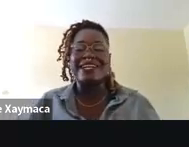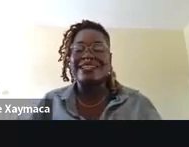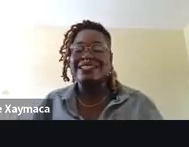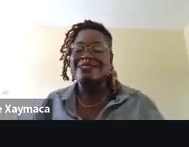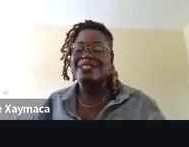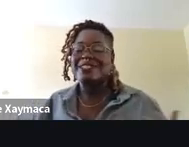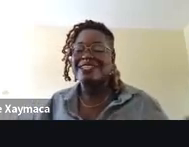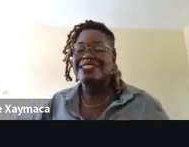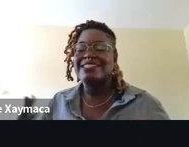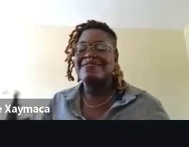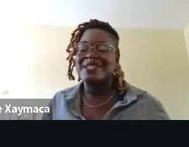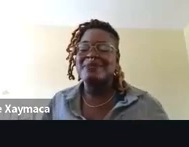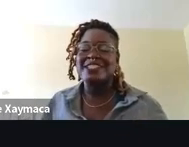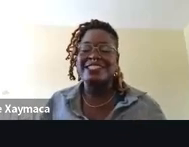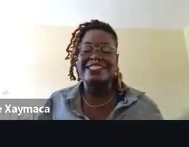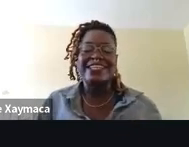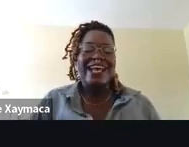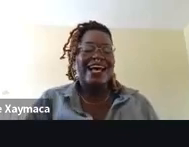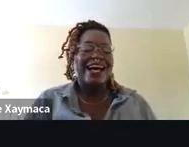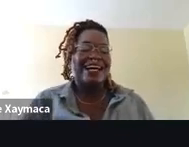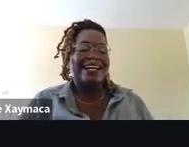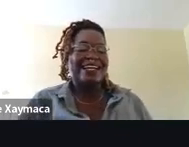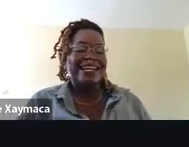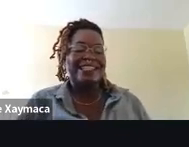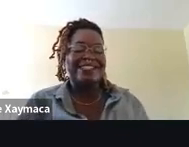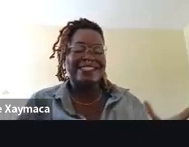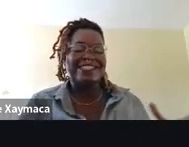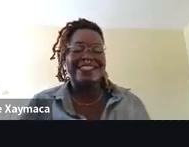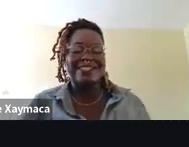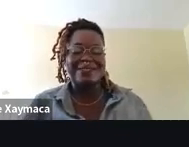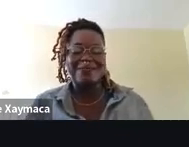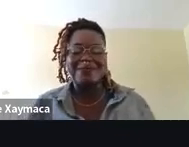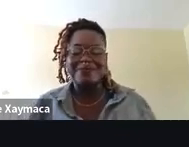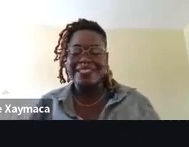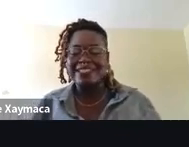as sex workers' rights is very much an intersectional movement.